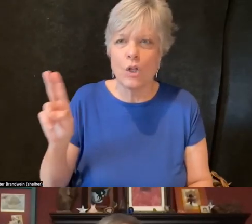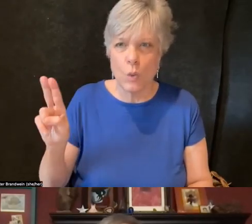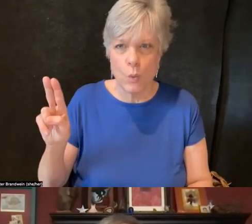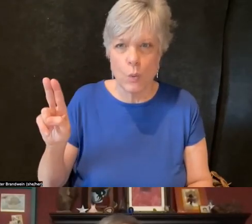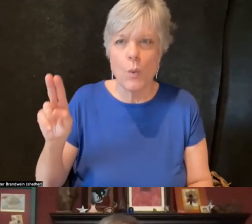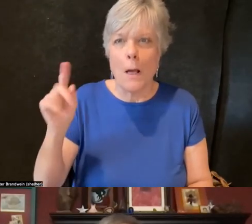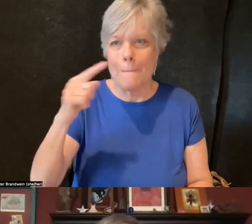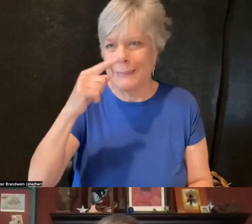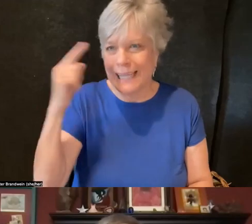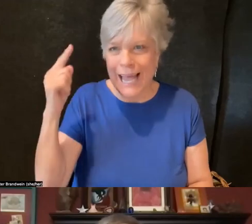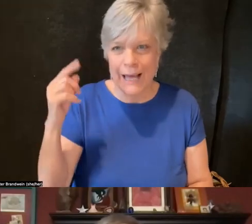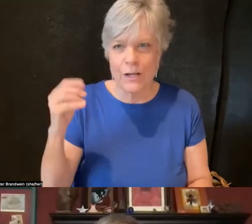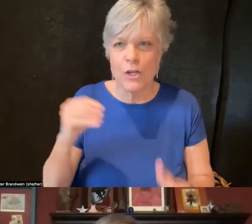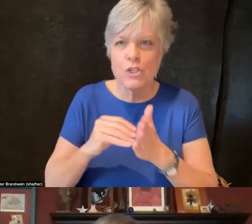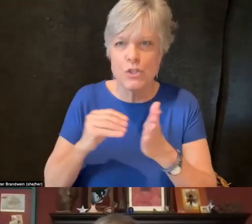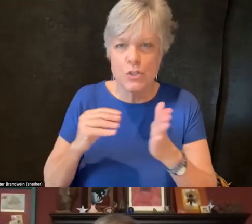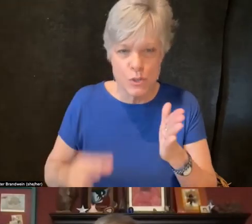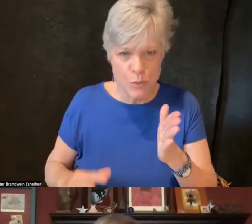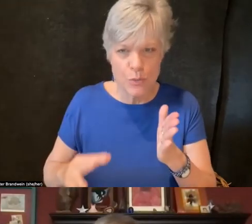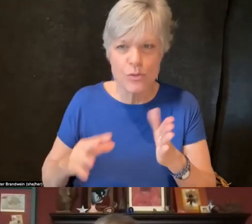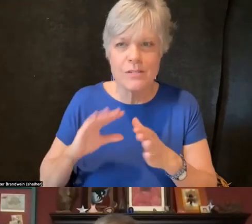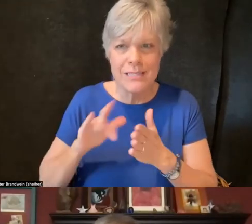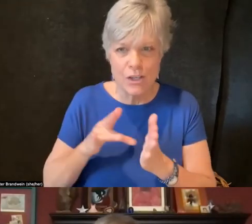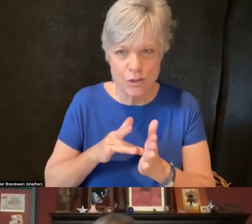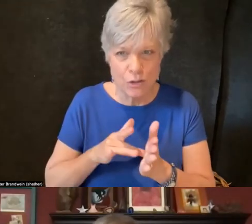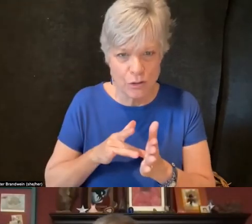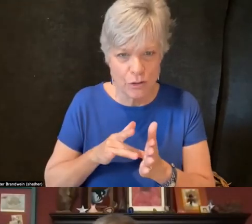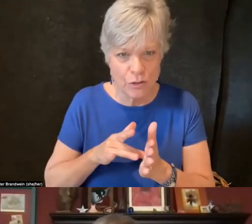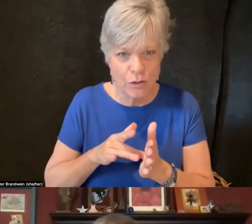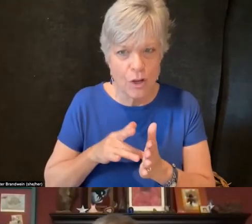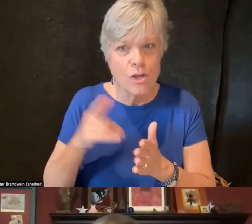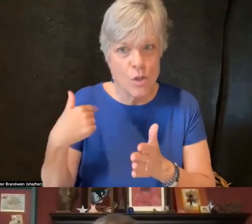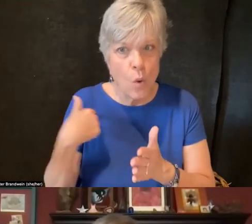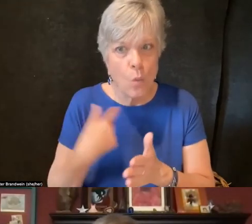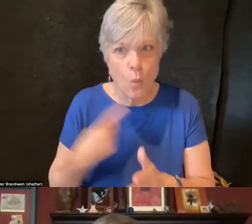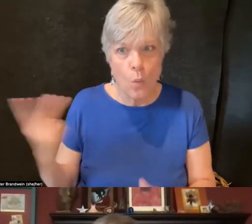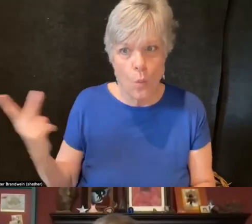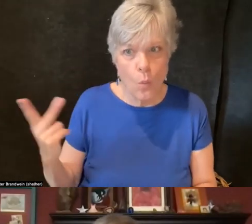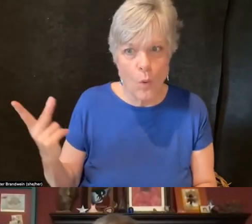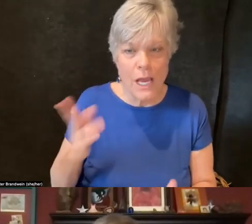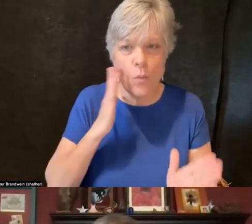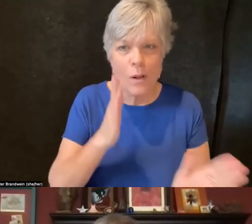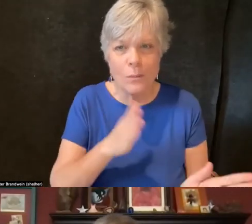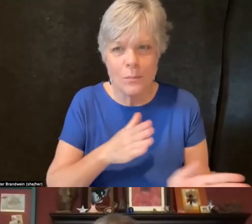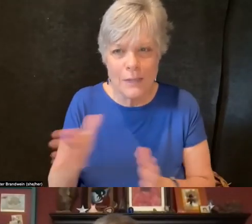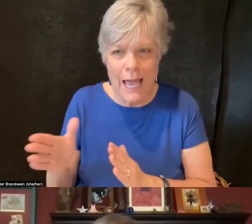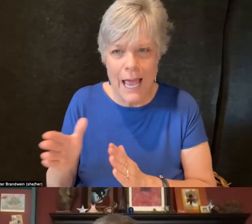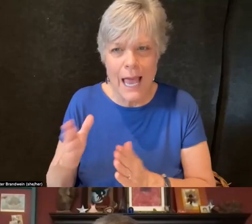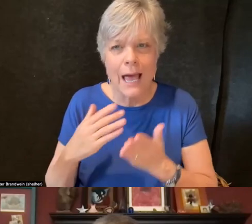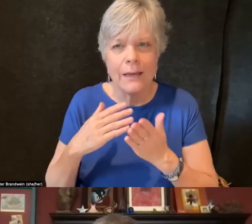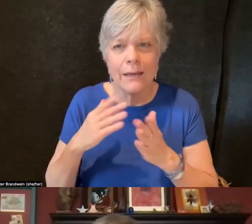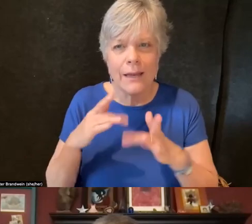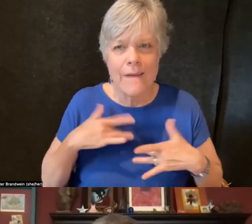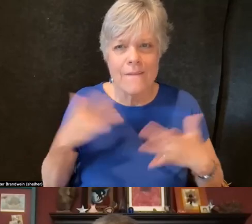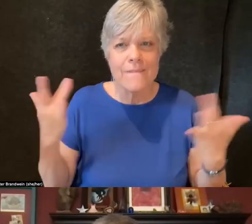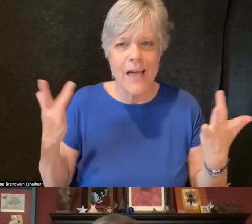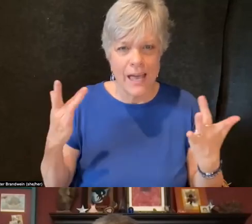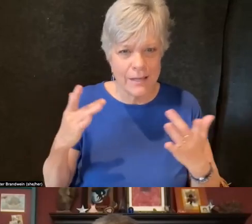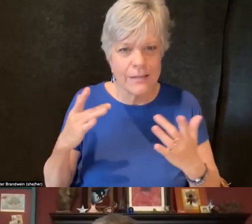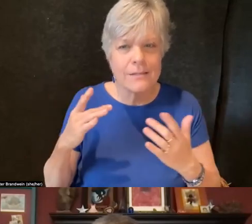and we've actually been in conversation to plan events during October with our gender equity resource center.